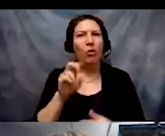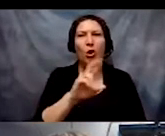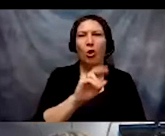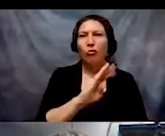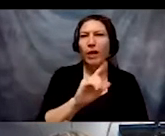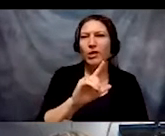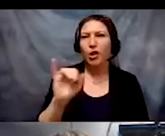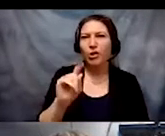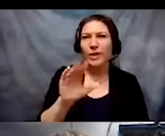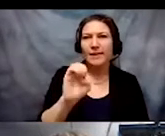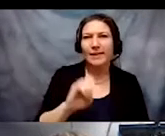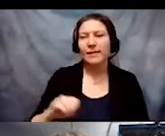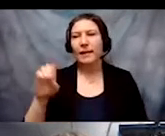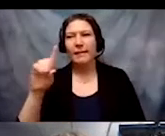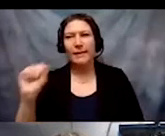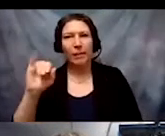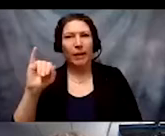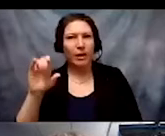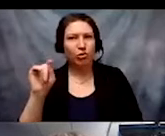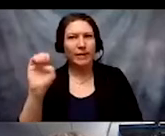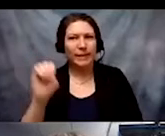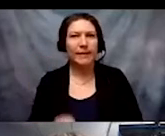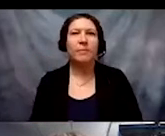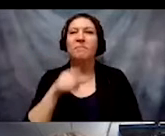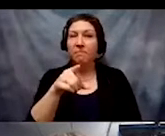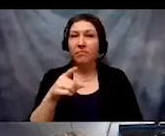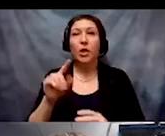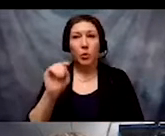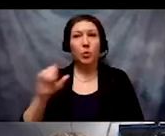justice journeys. This original tool was developed for